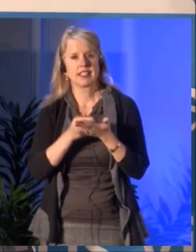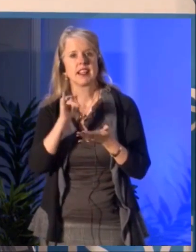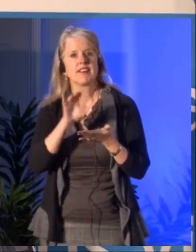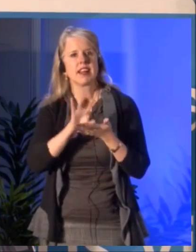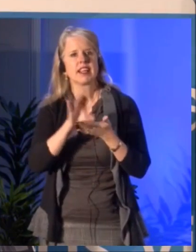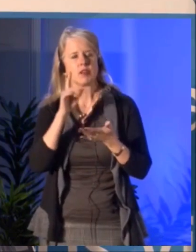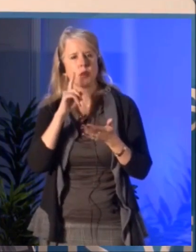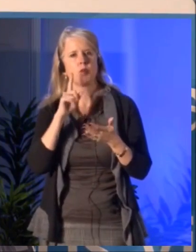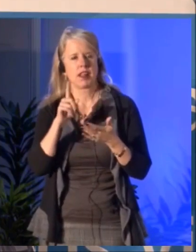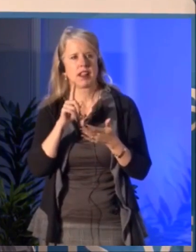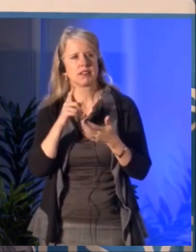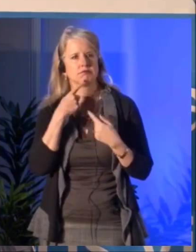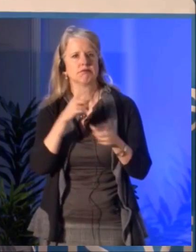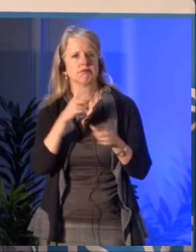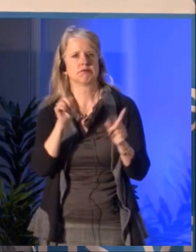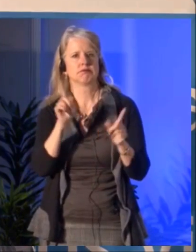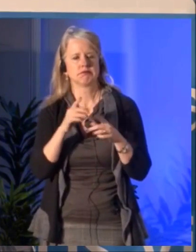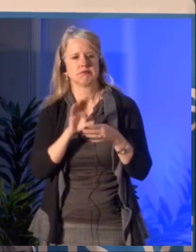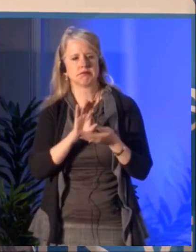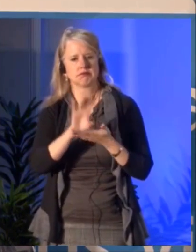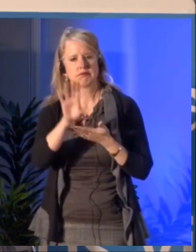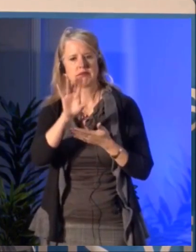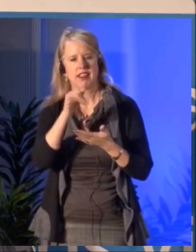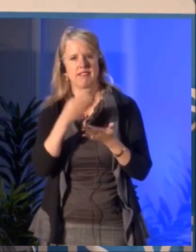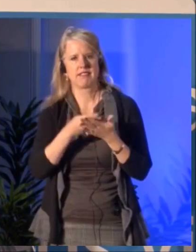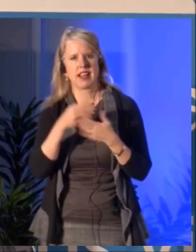I mean everything to make sure that we have Canada in the room.